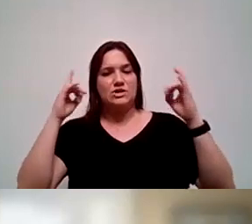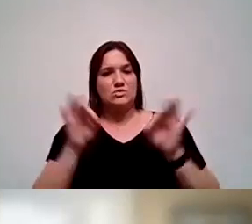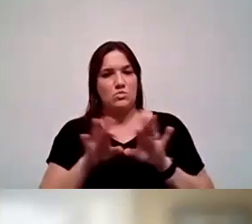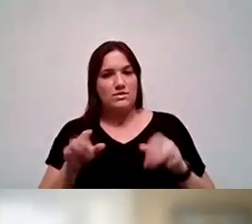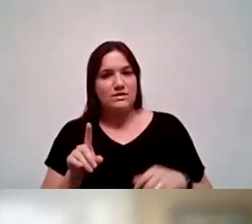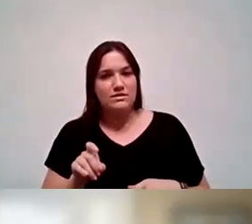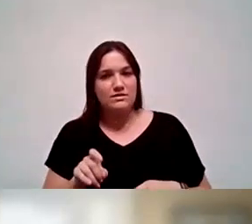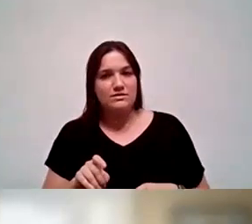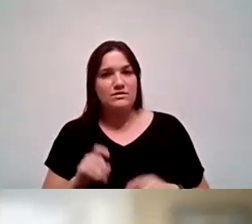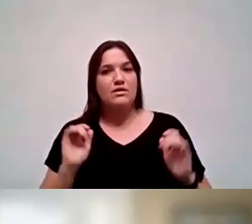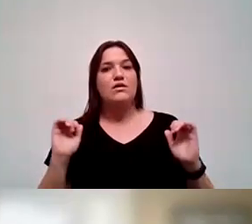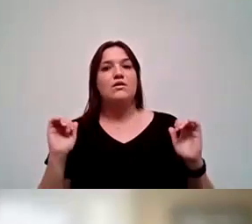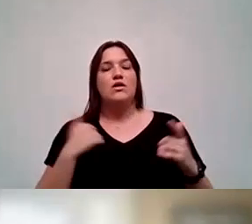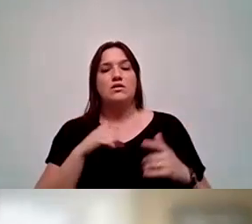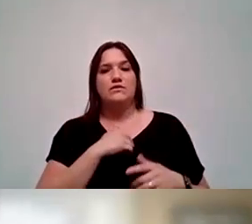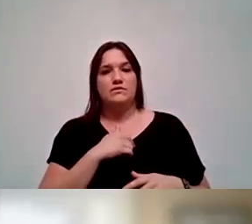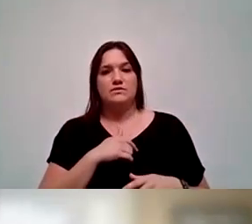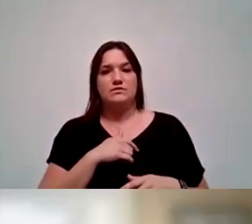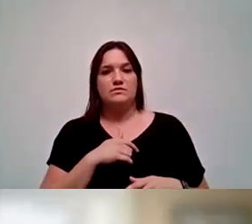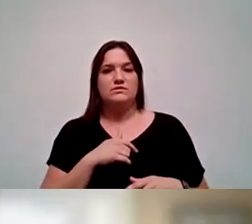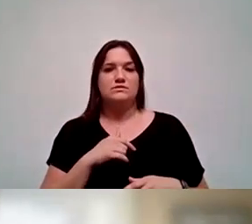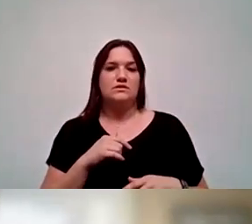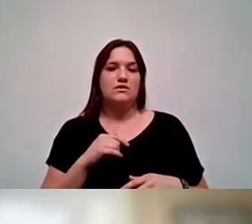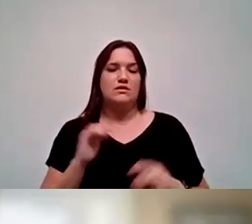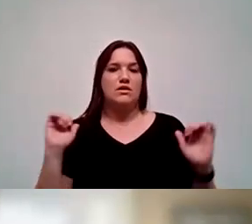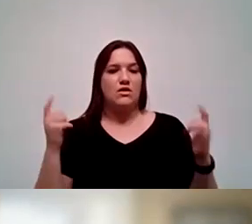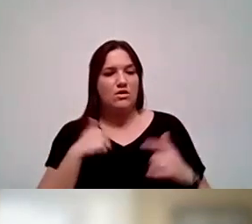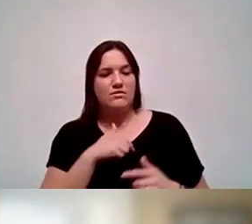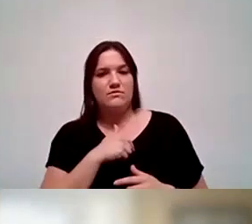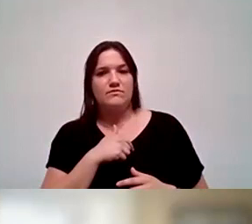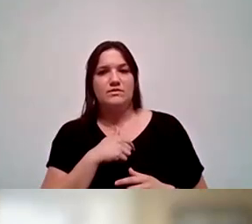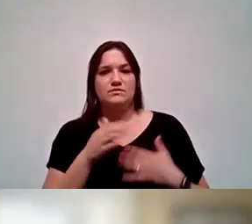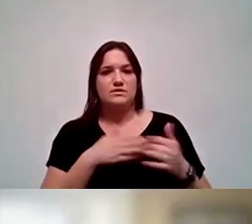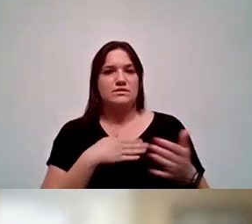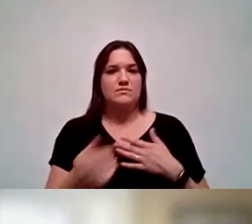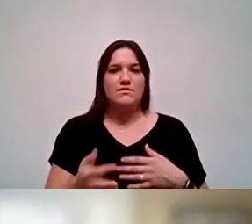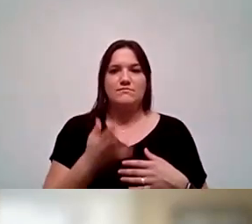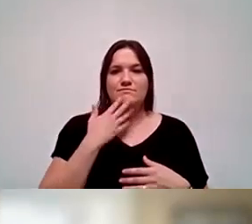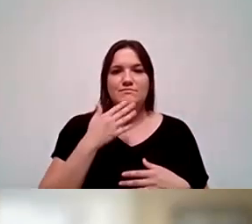All of us, let me say this again, all of us, regardless of your race, regardless of your sex,